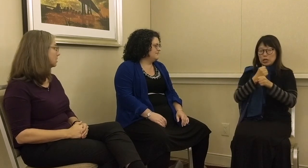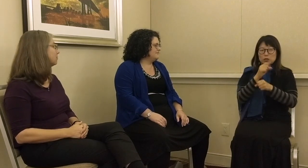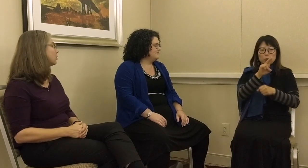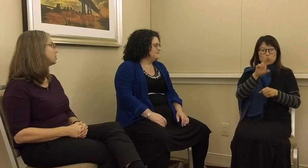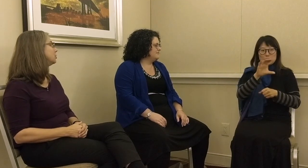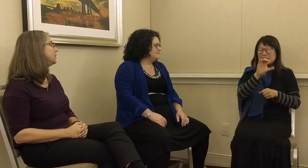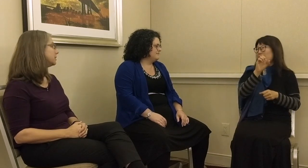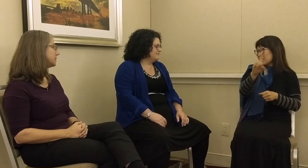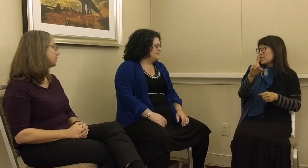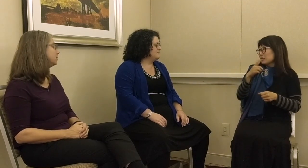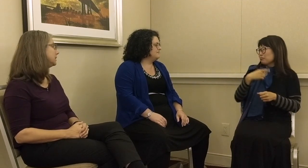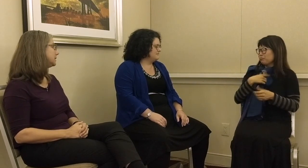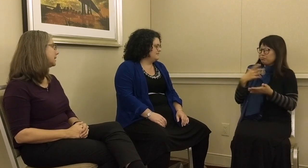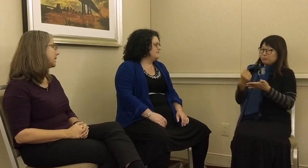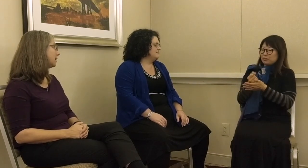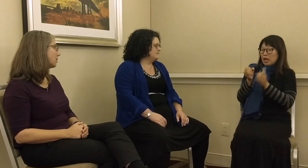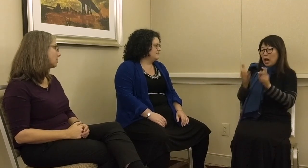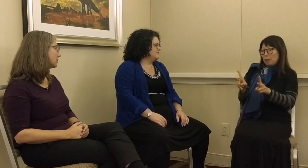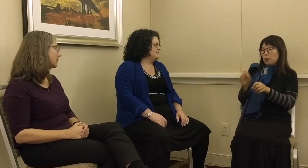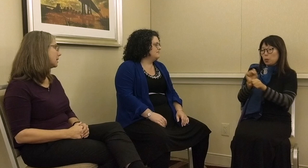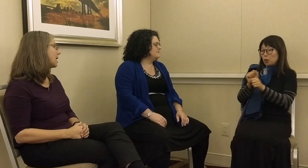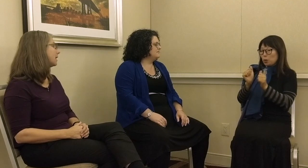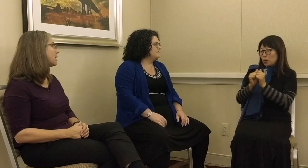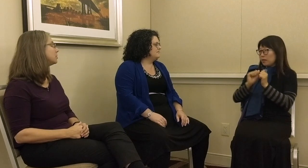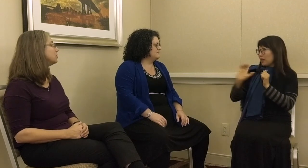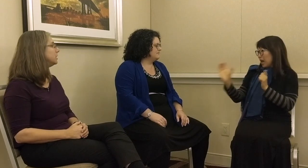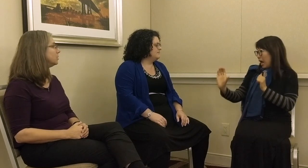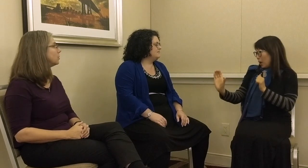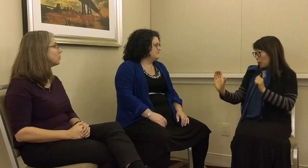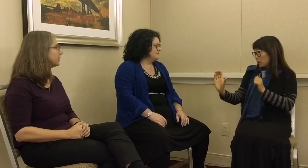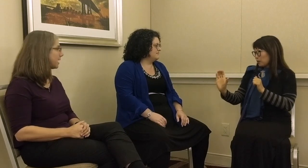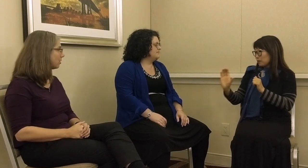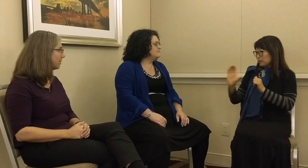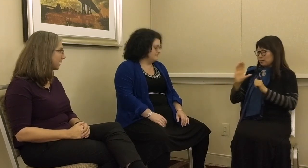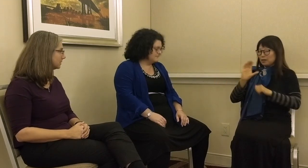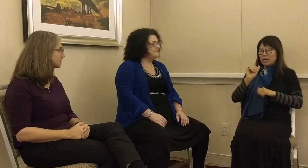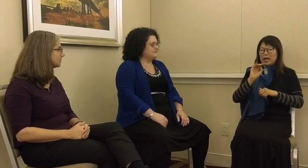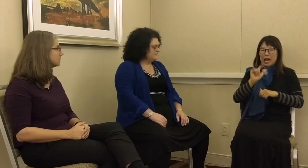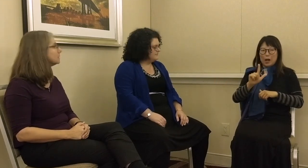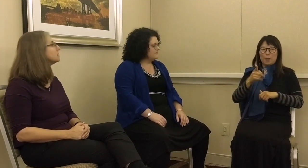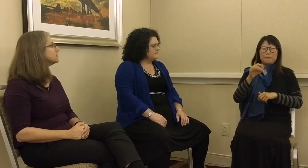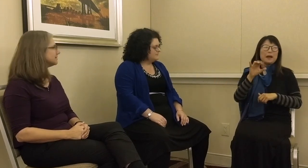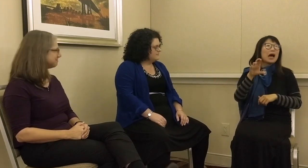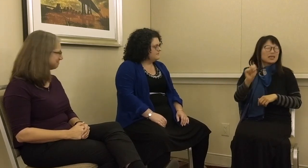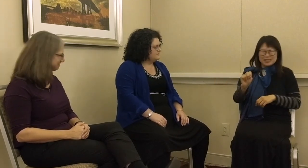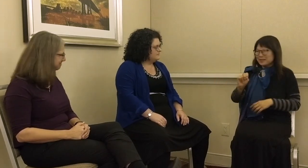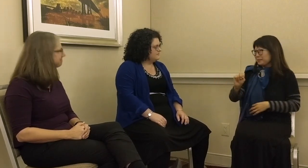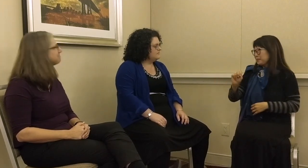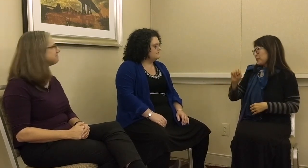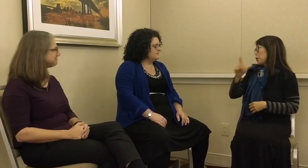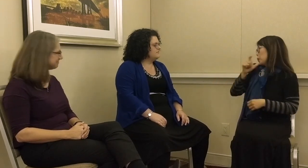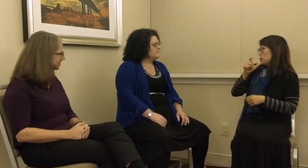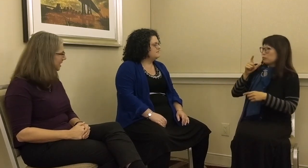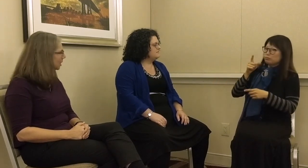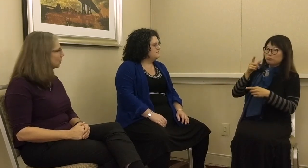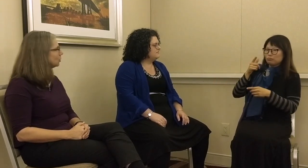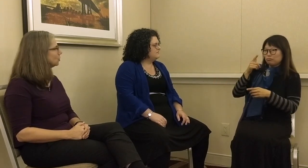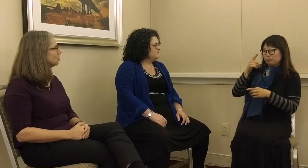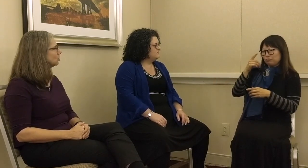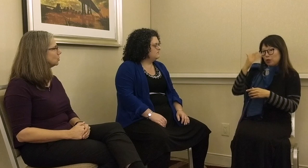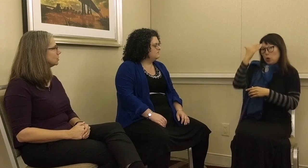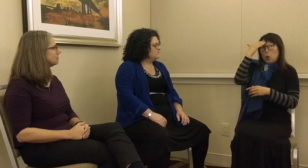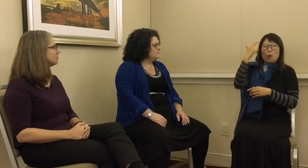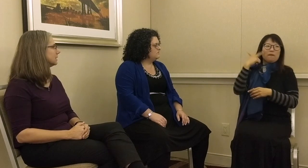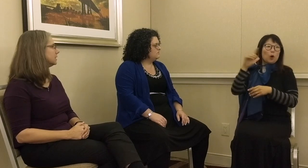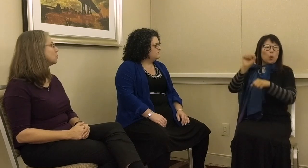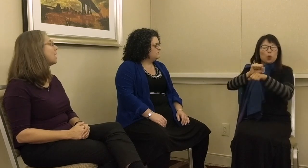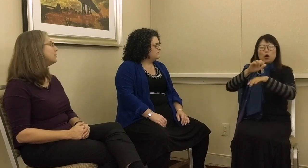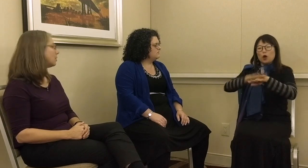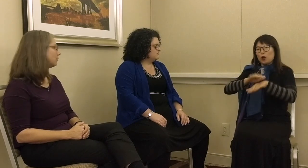for two years at UC San Diego. I had an opportunity to work with Carol Padden, who is well known